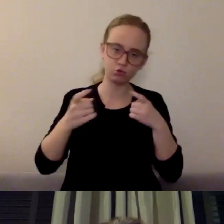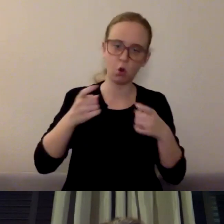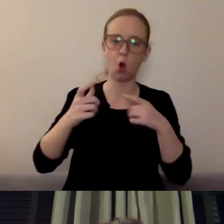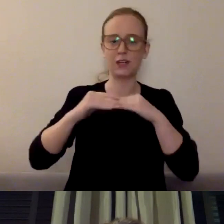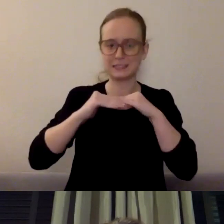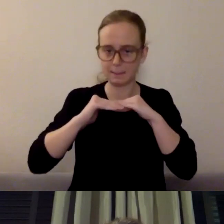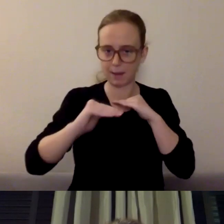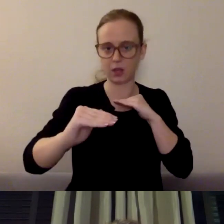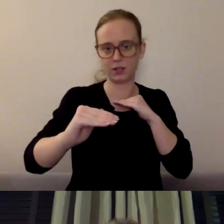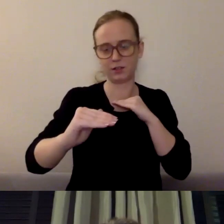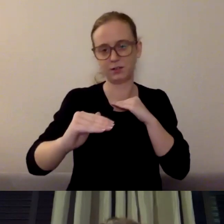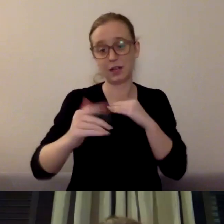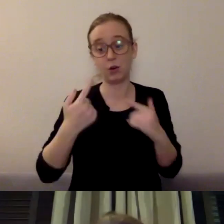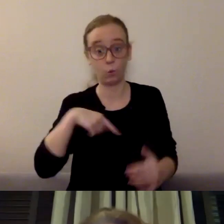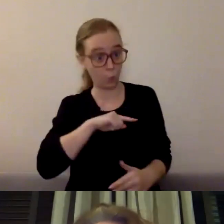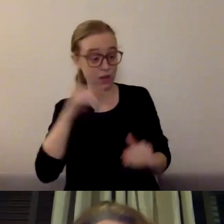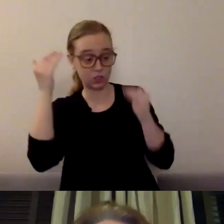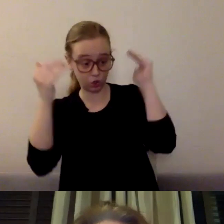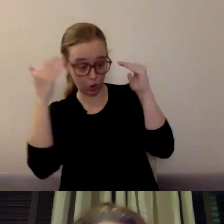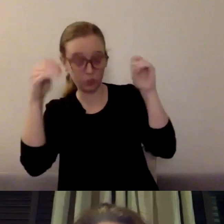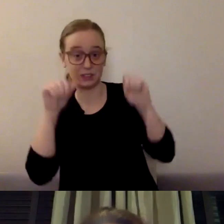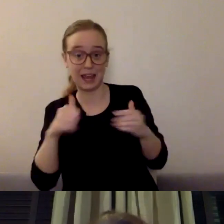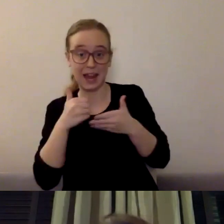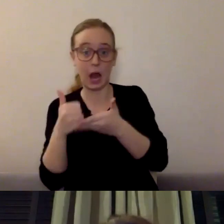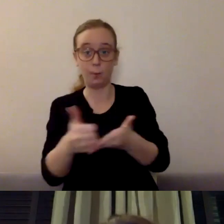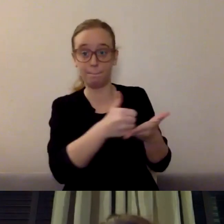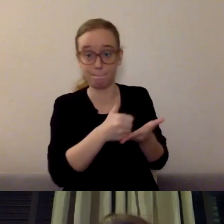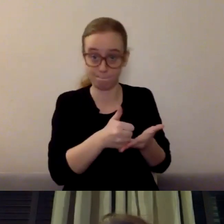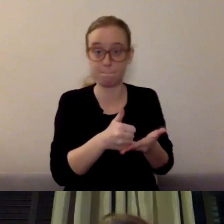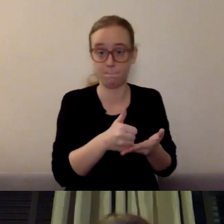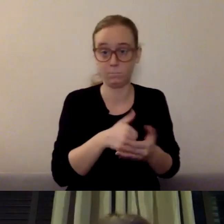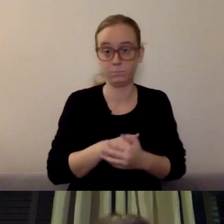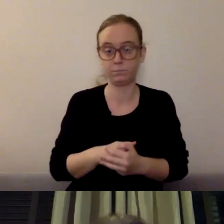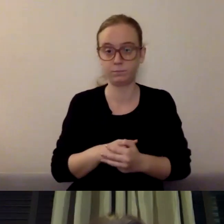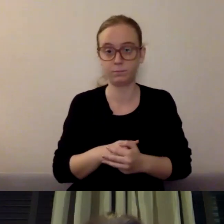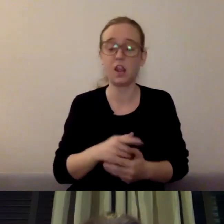So the tangible things that we can do, and we'll talk more about this too in a future discussion.